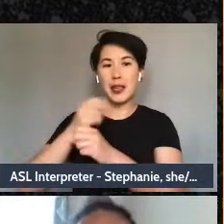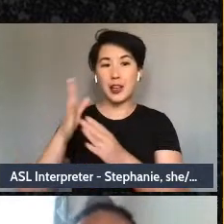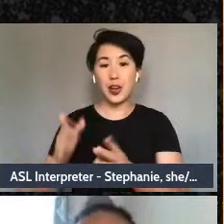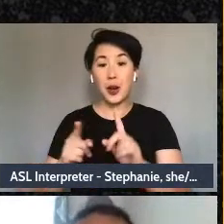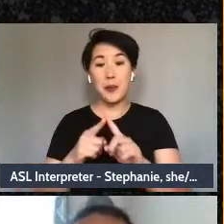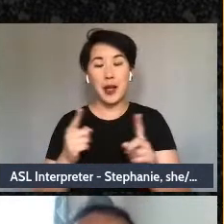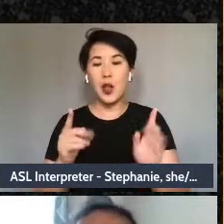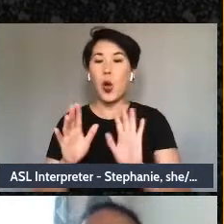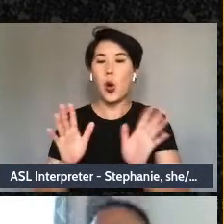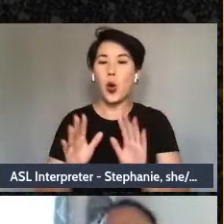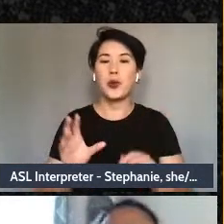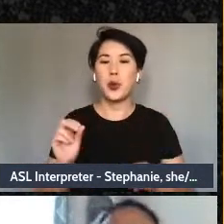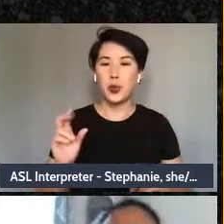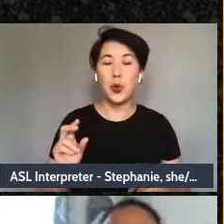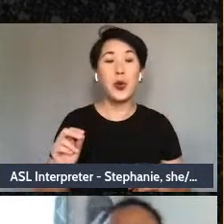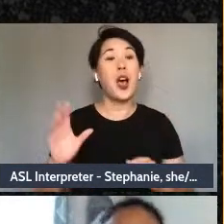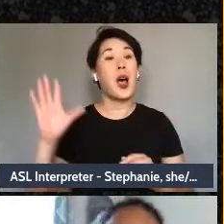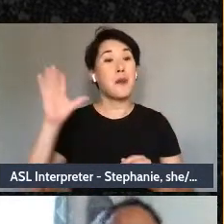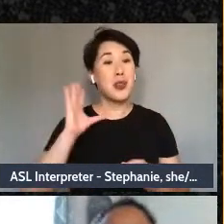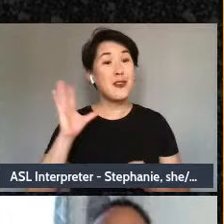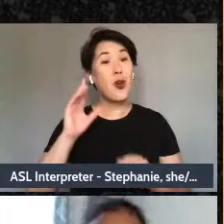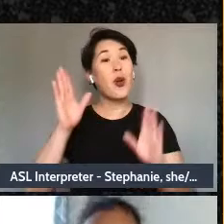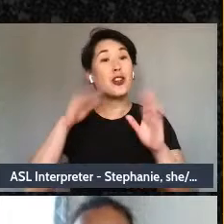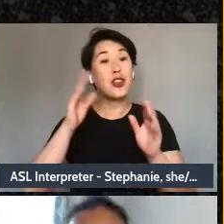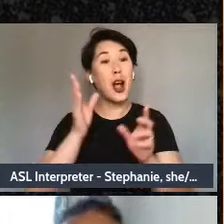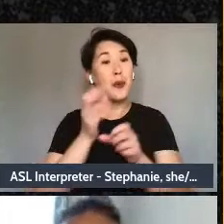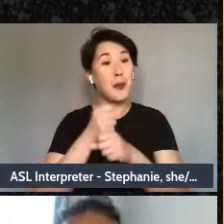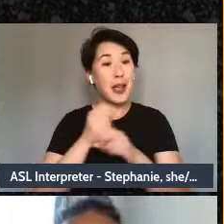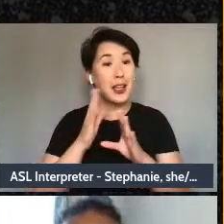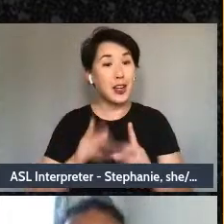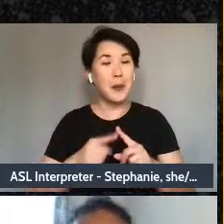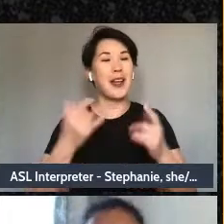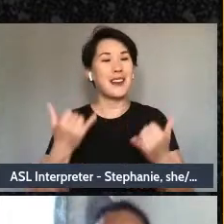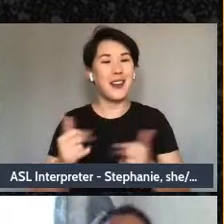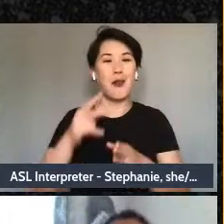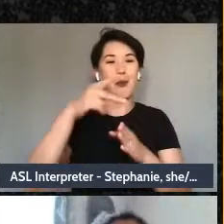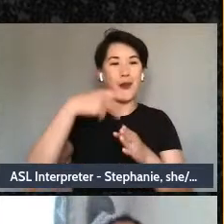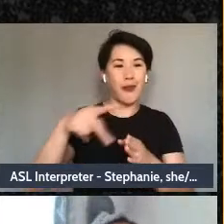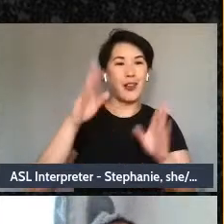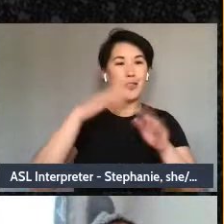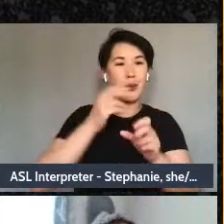they were a troublemaker, and now they are a professional troublemaker. Good for you,